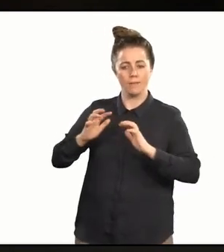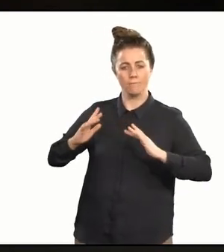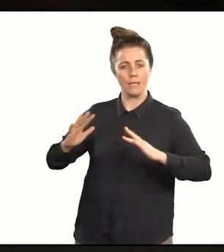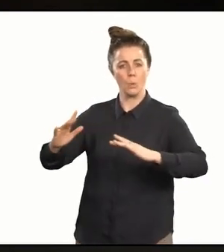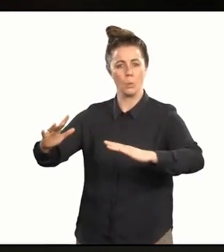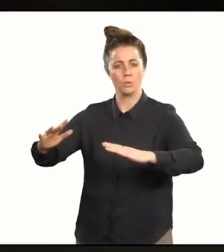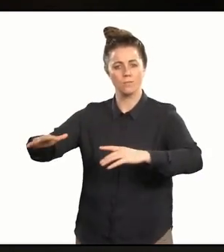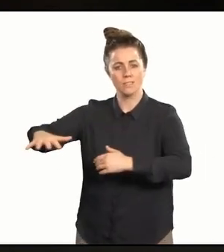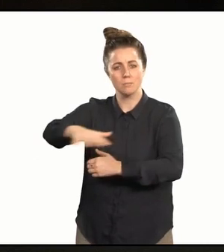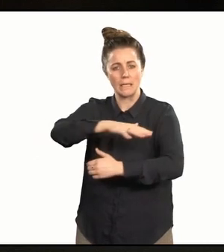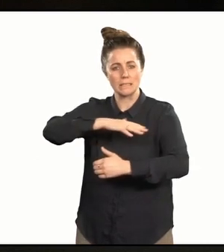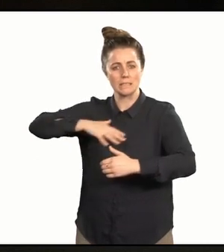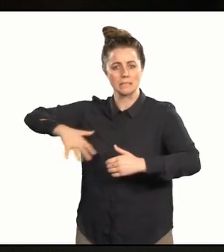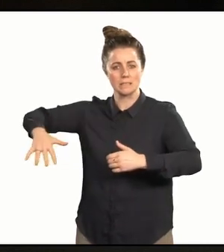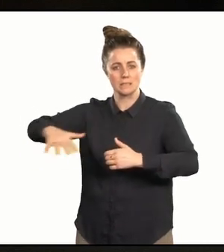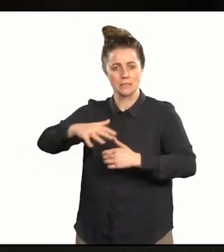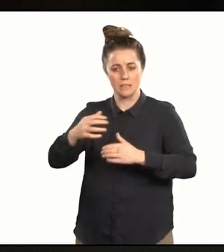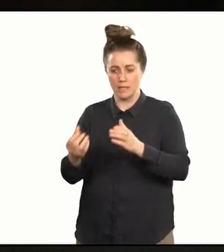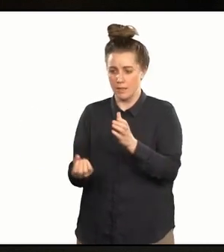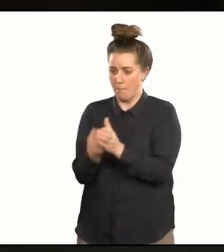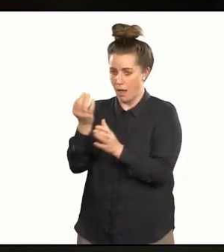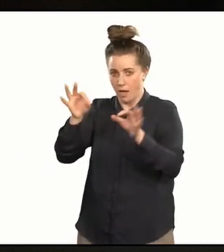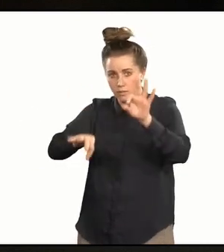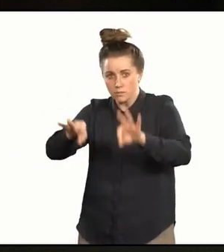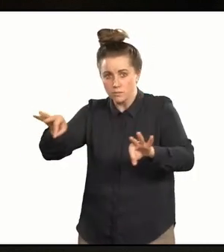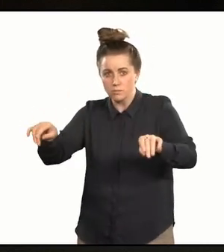of space and the plant in the field,